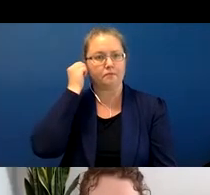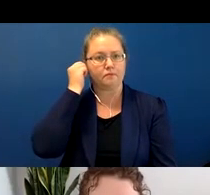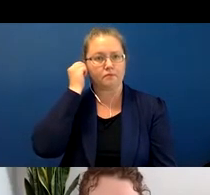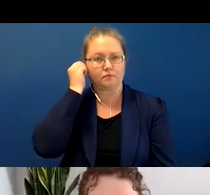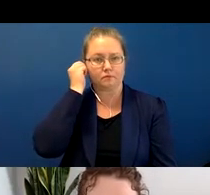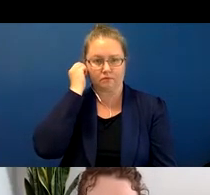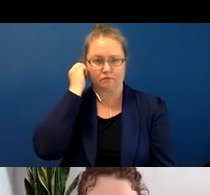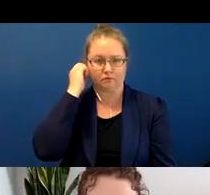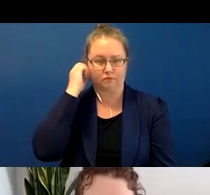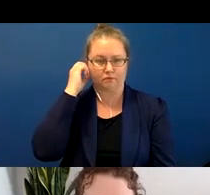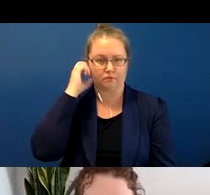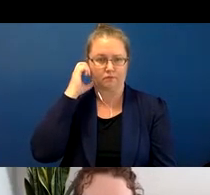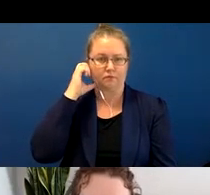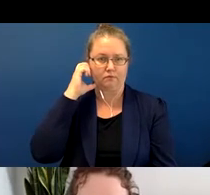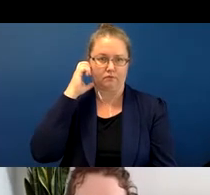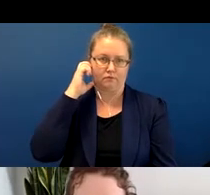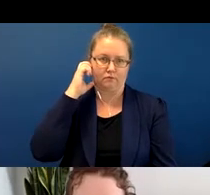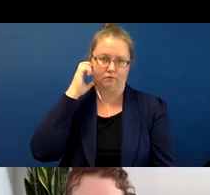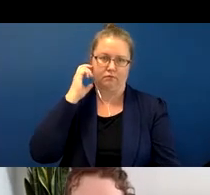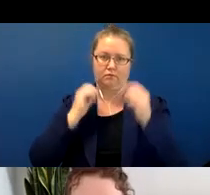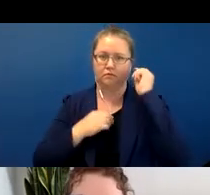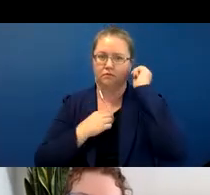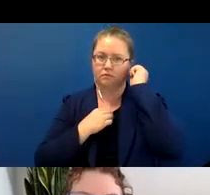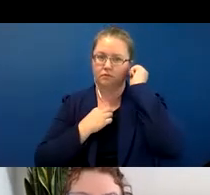Okay so now we get to the problematizing part. So - so far we've been telling you what other